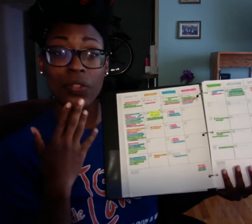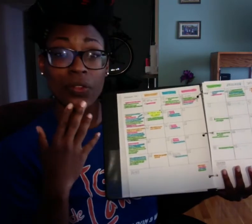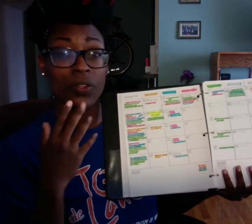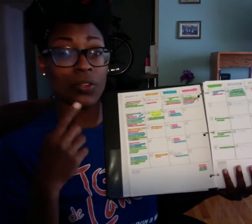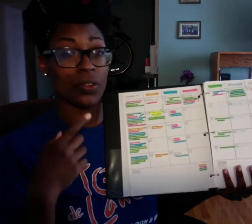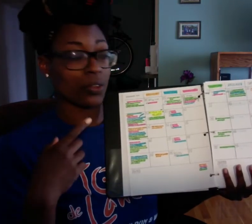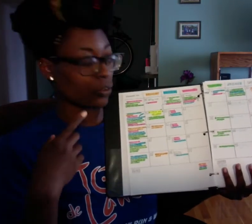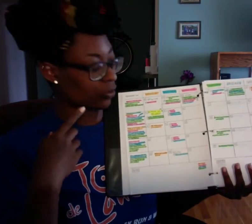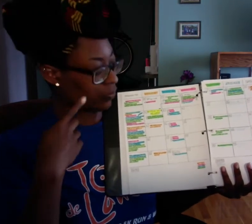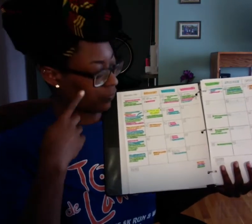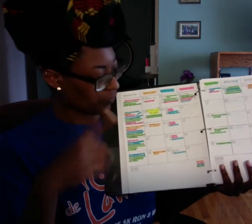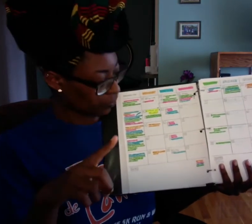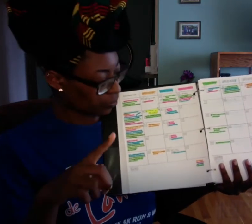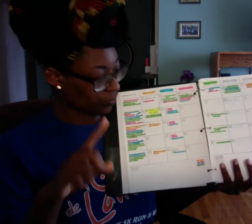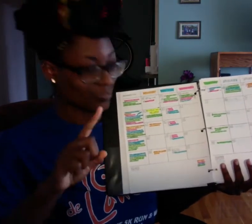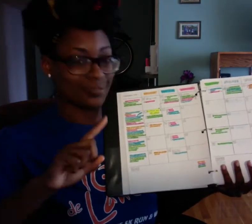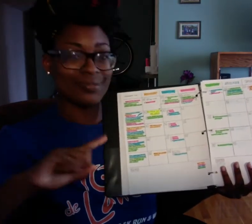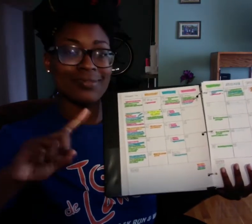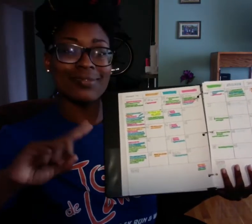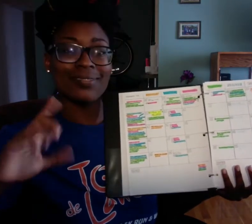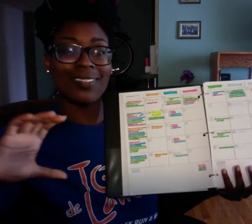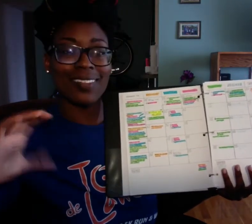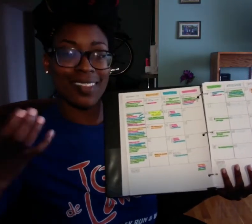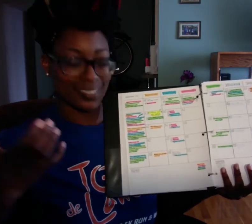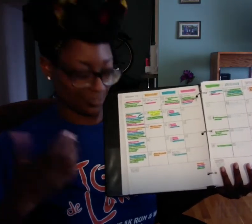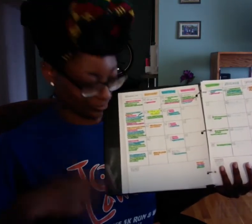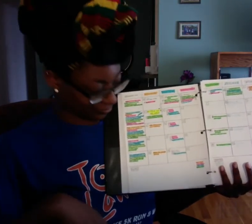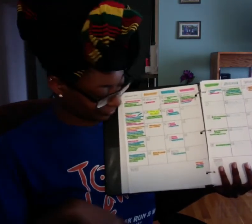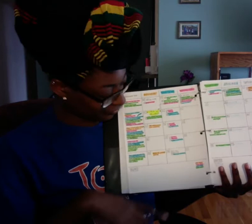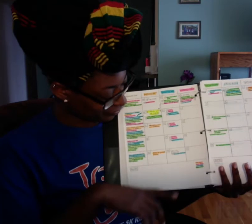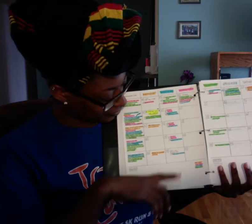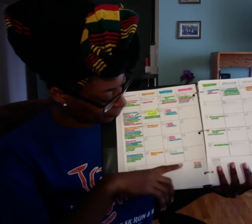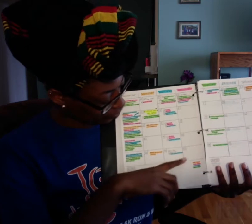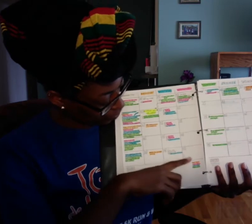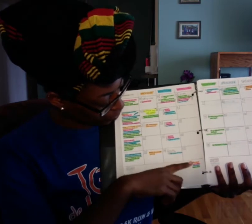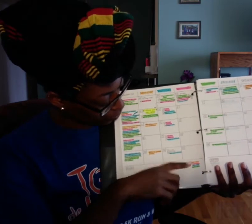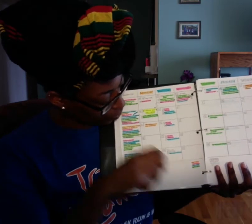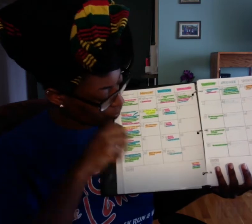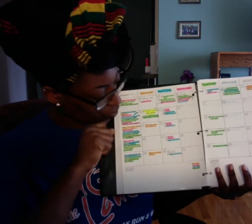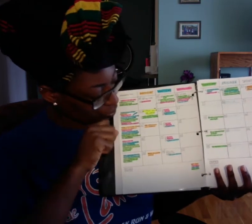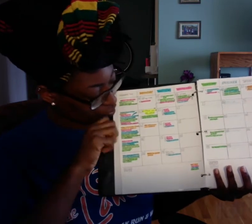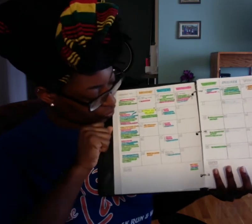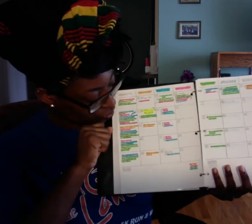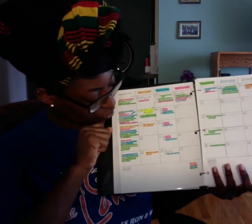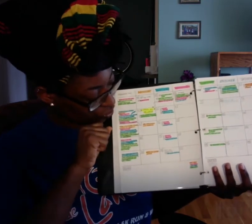And the colors represent my classes.